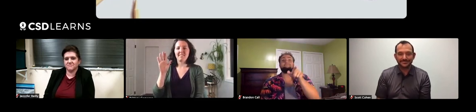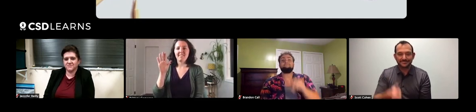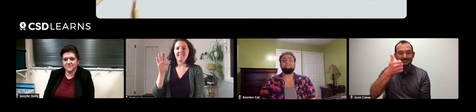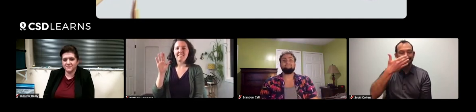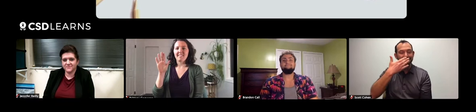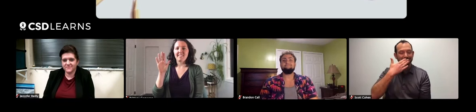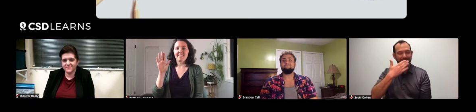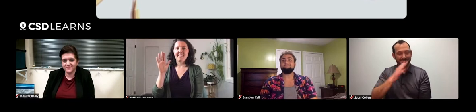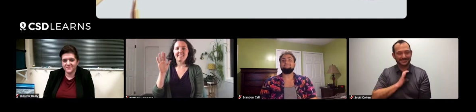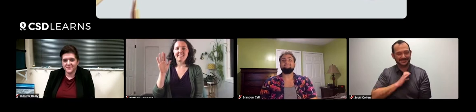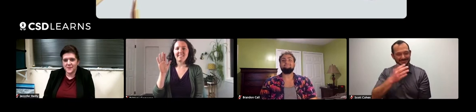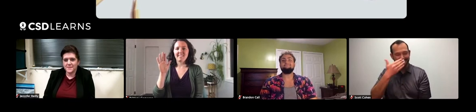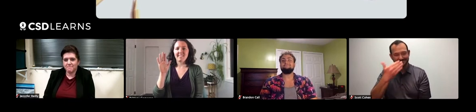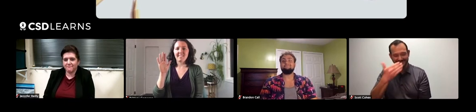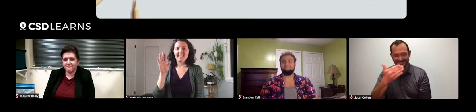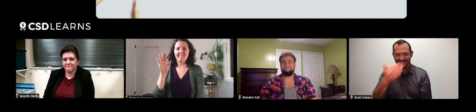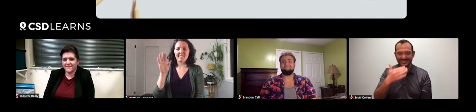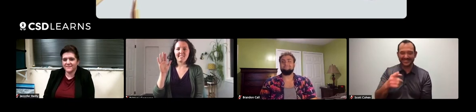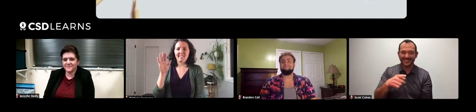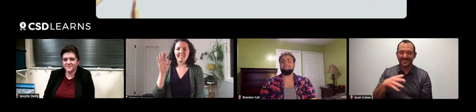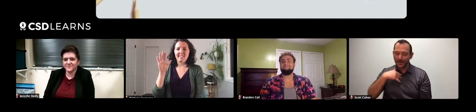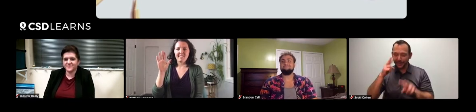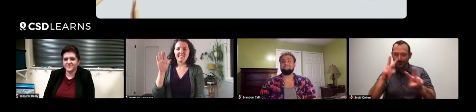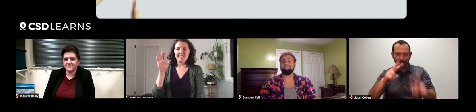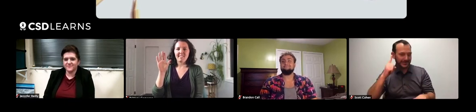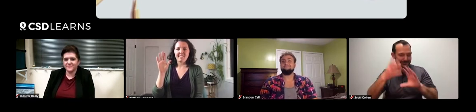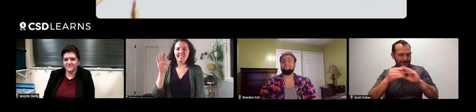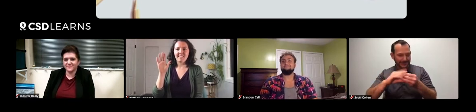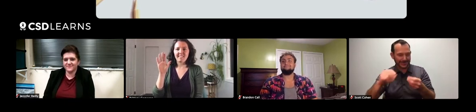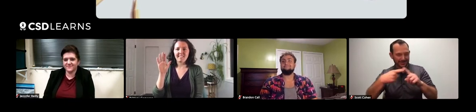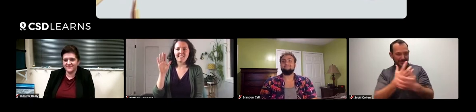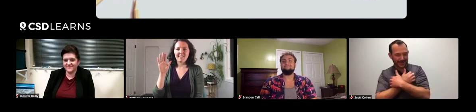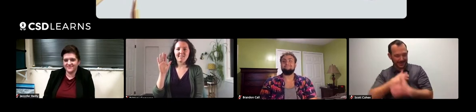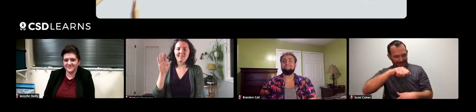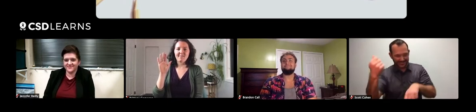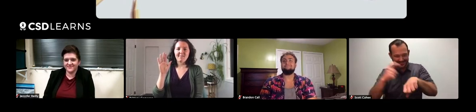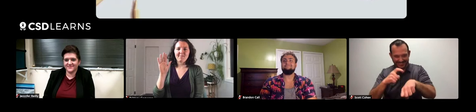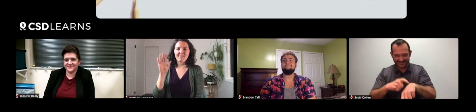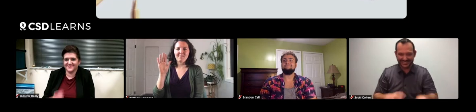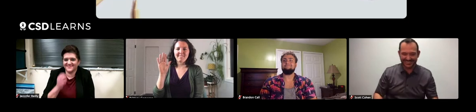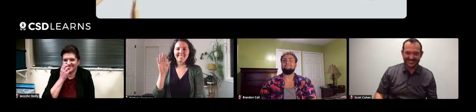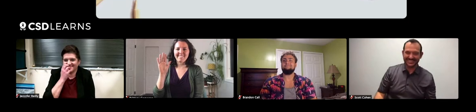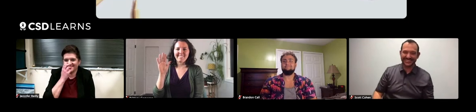Thank you, Brandon. I look forward to hearing about that bear story some other time, huh?